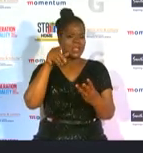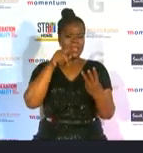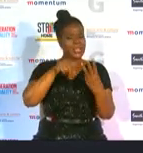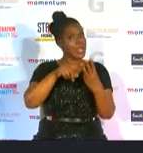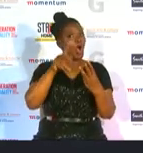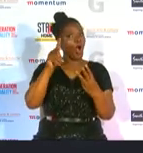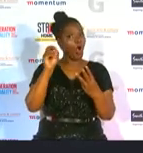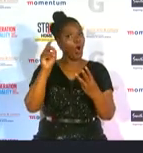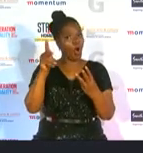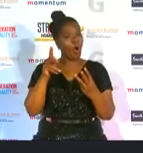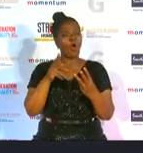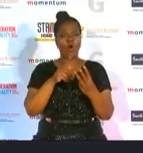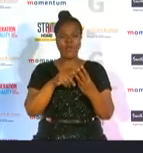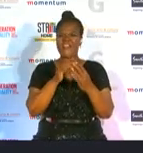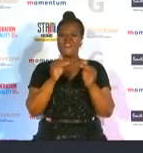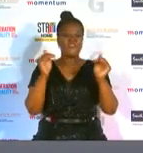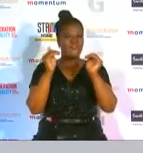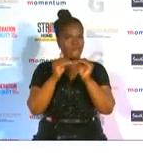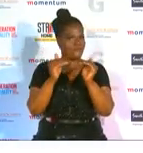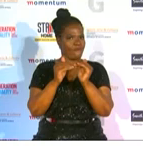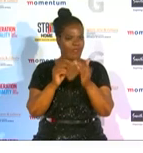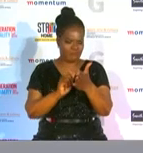candid and fair account